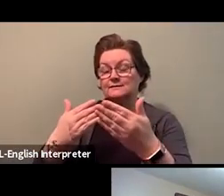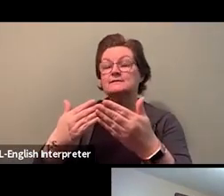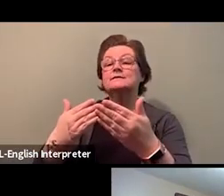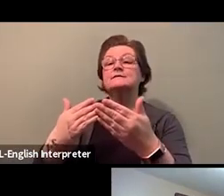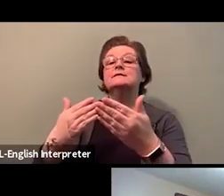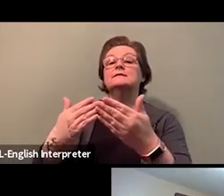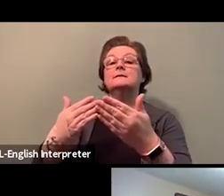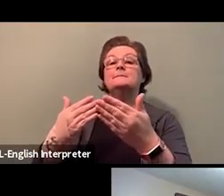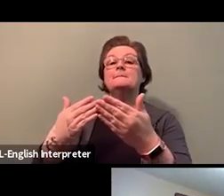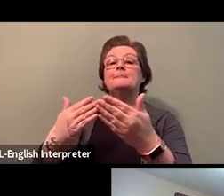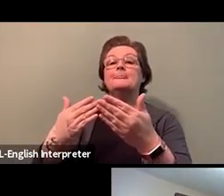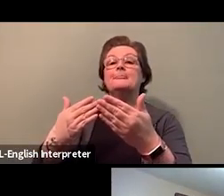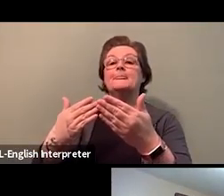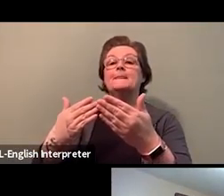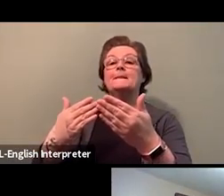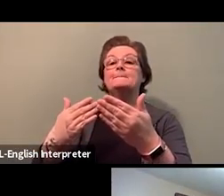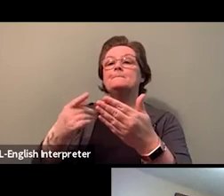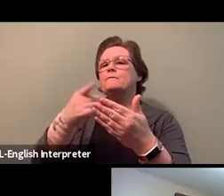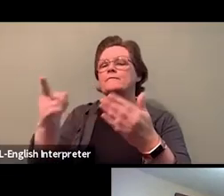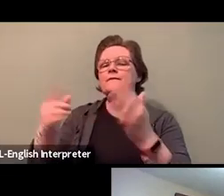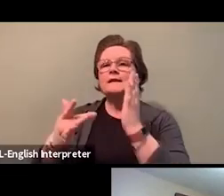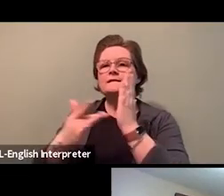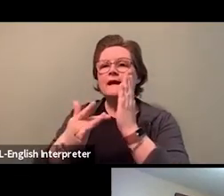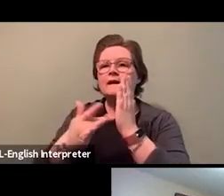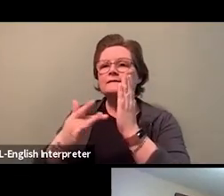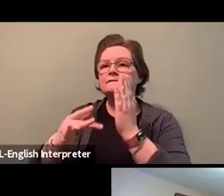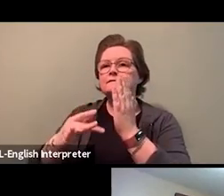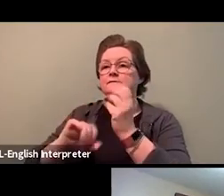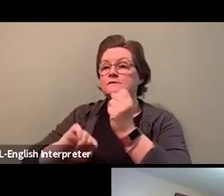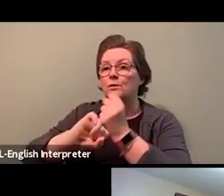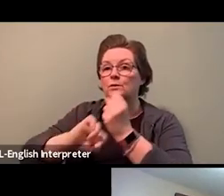in delivering support to this webisode;